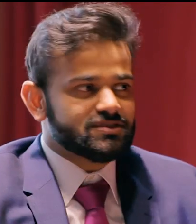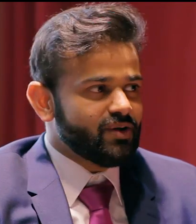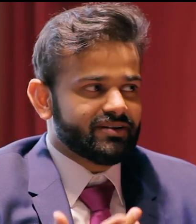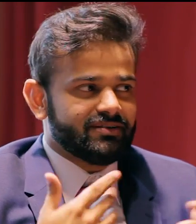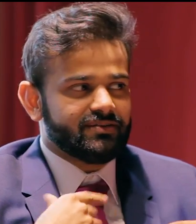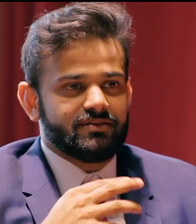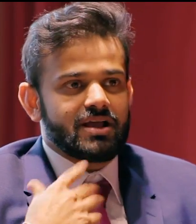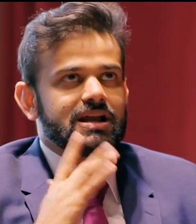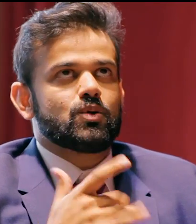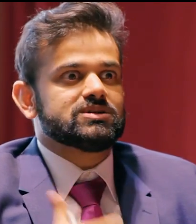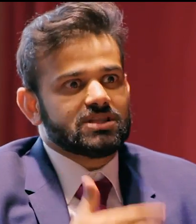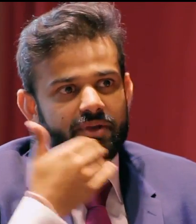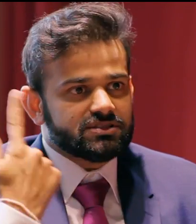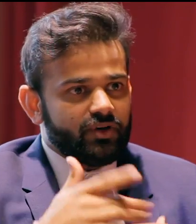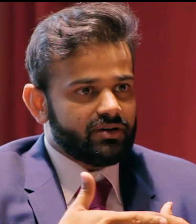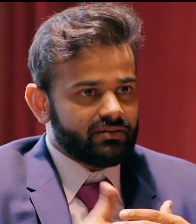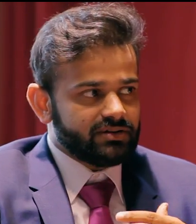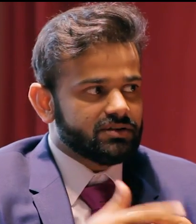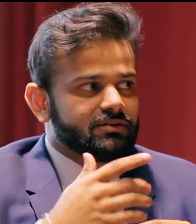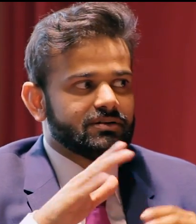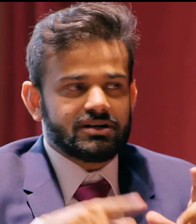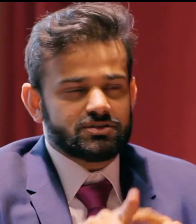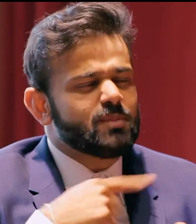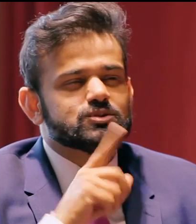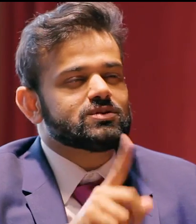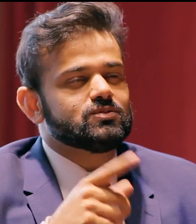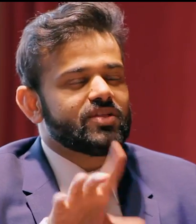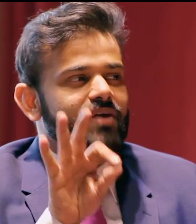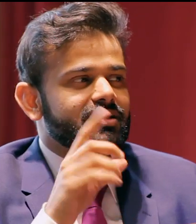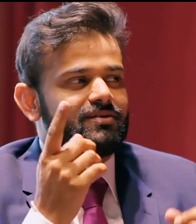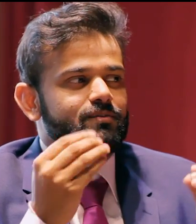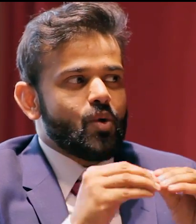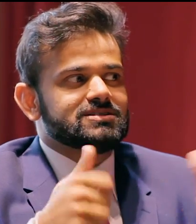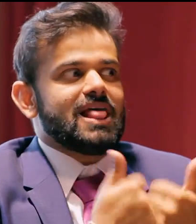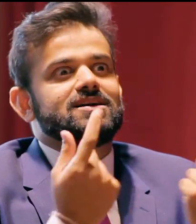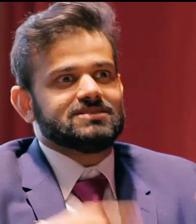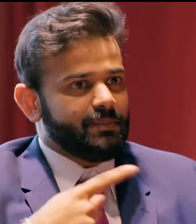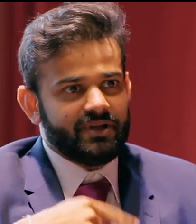Well thank you for joining us. And I do wish for the best for all your future endeavors,